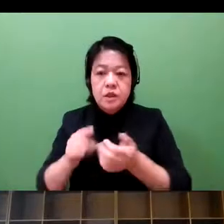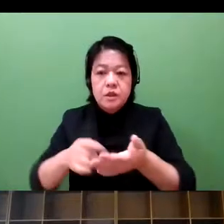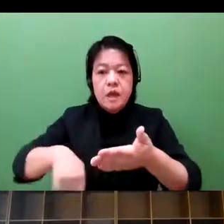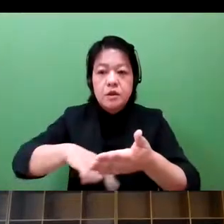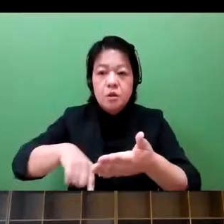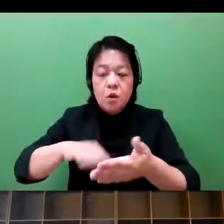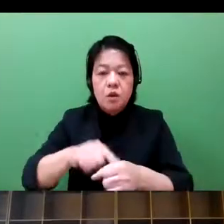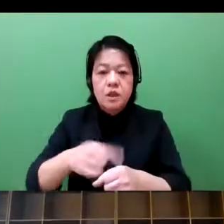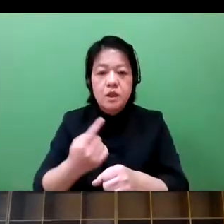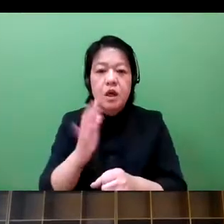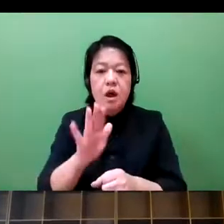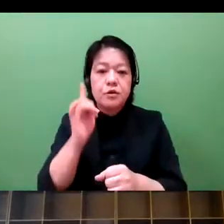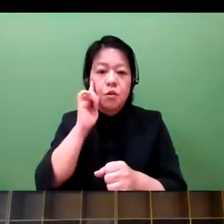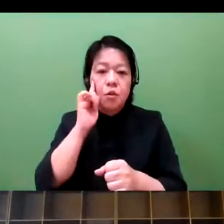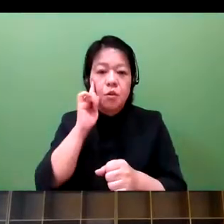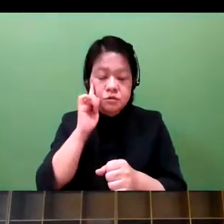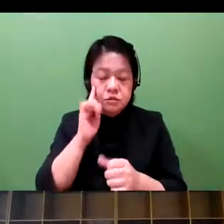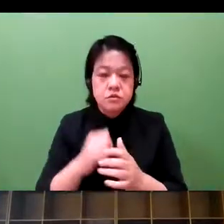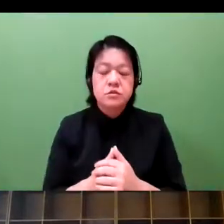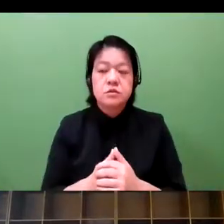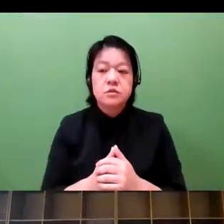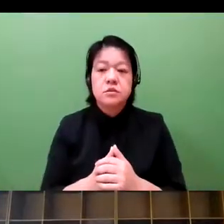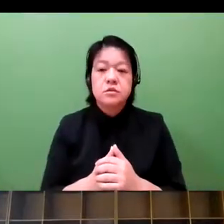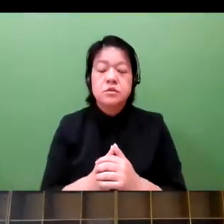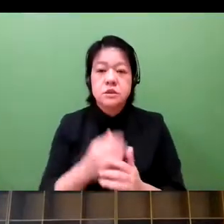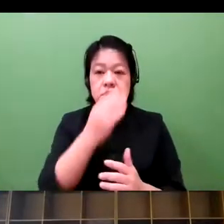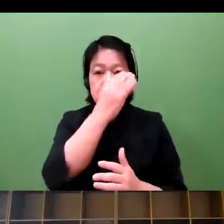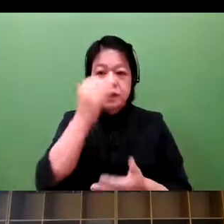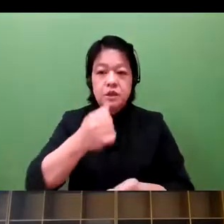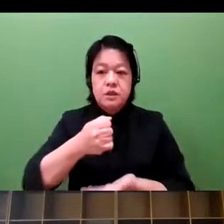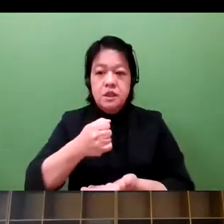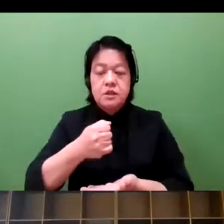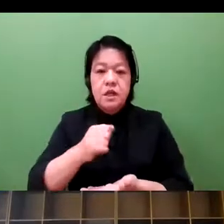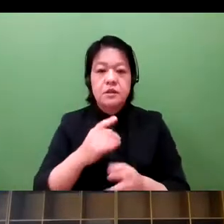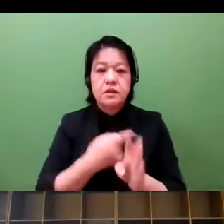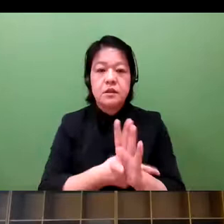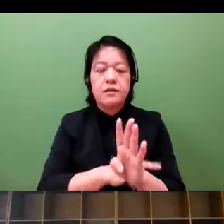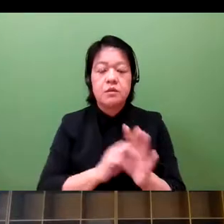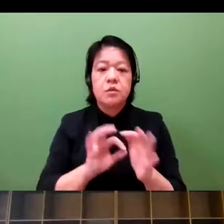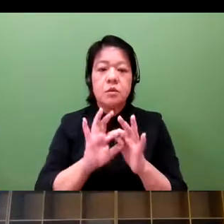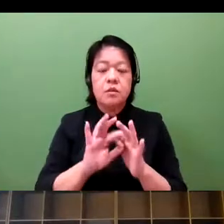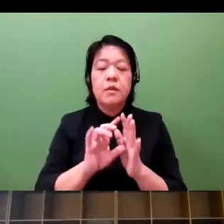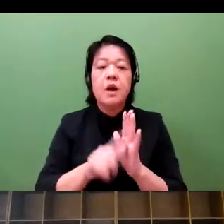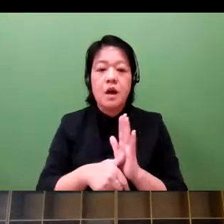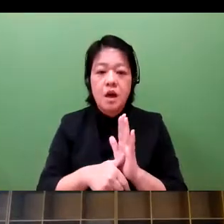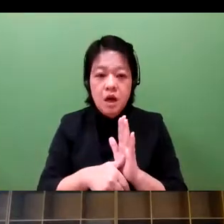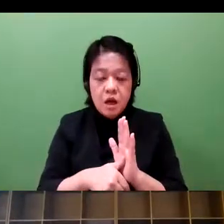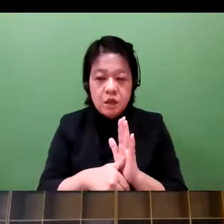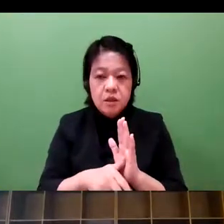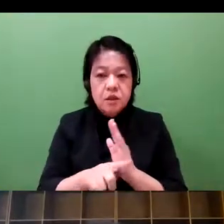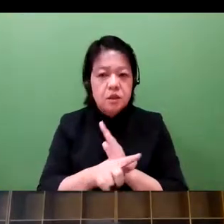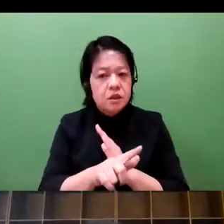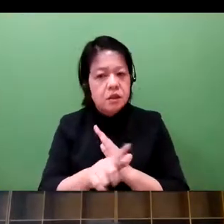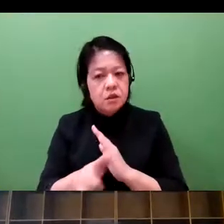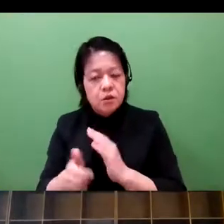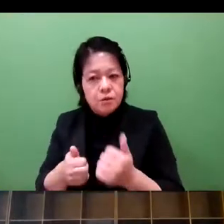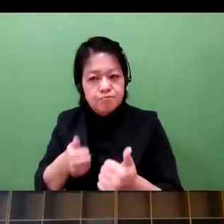There are five factors that we need to comply or oblige. As I mentioned earlier, IP can be